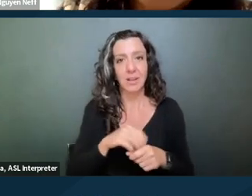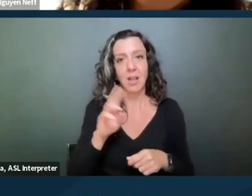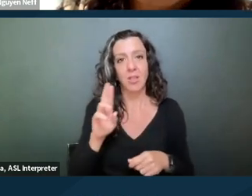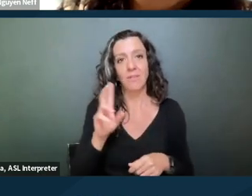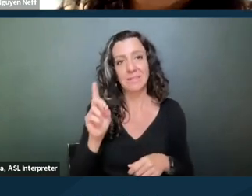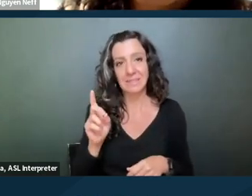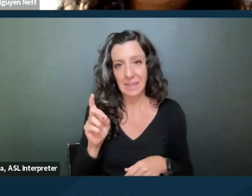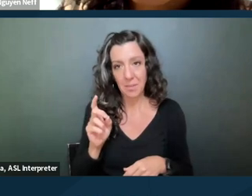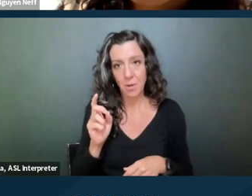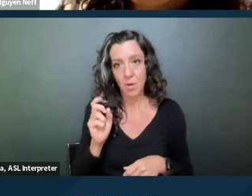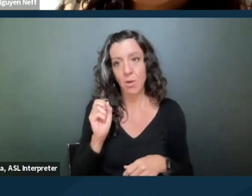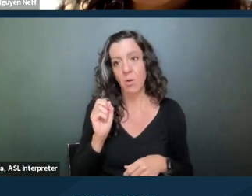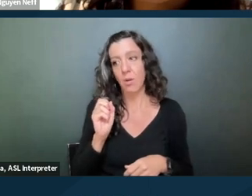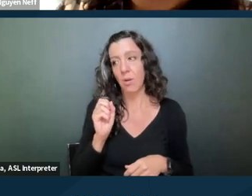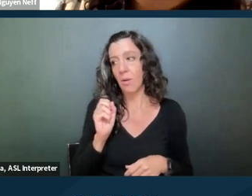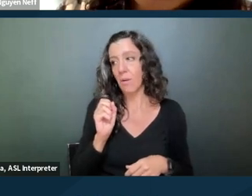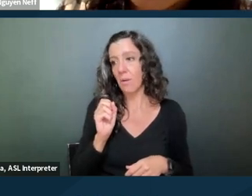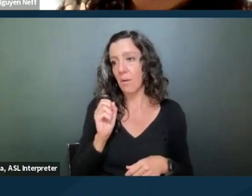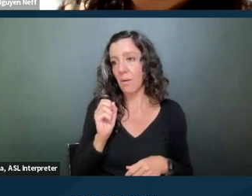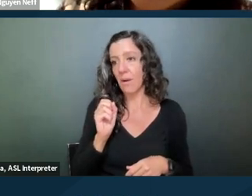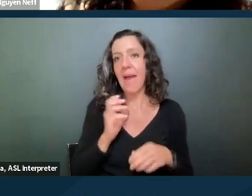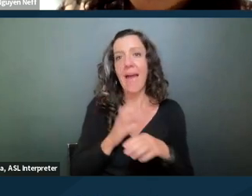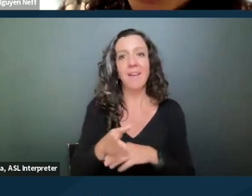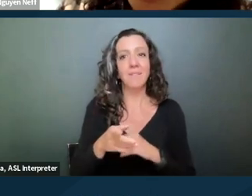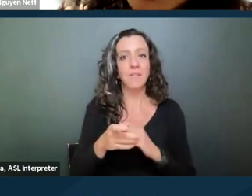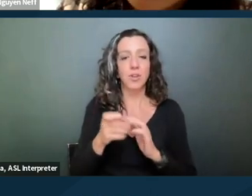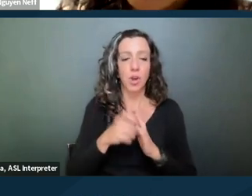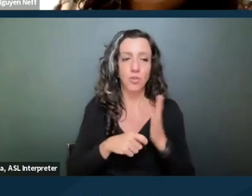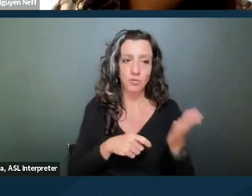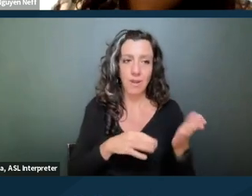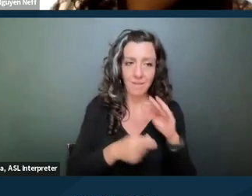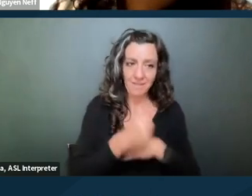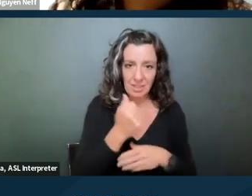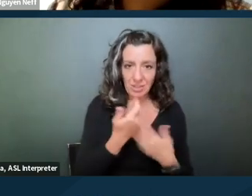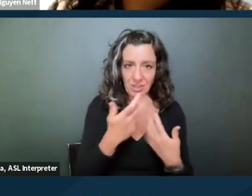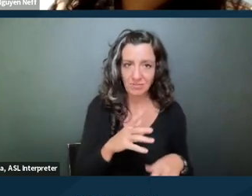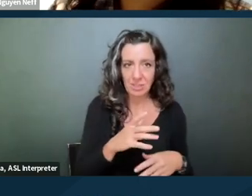after a writ of eviction has been issued. So I would argue that